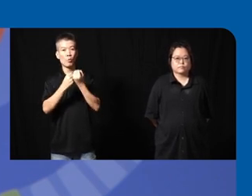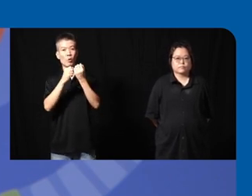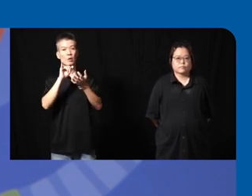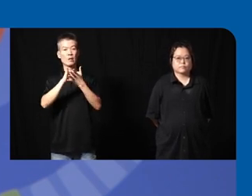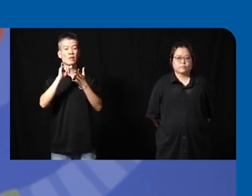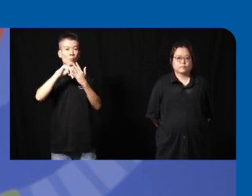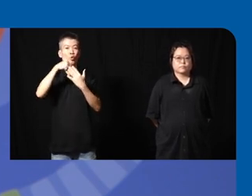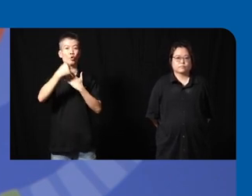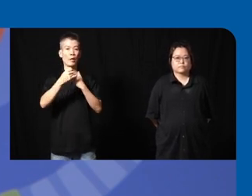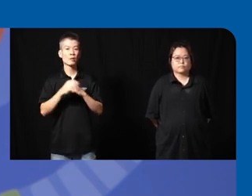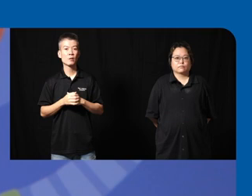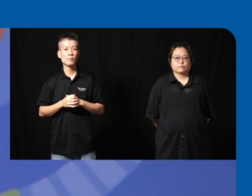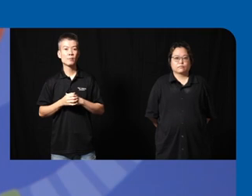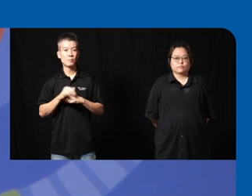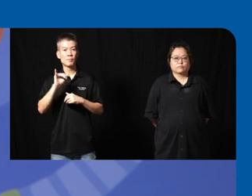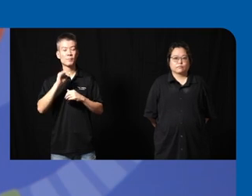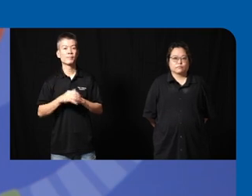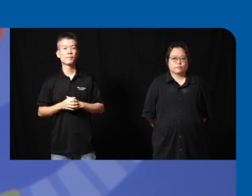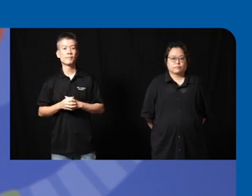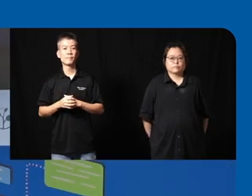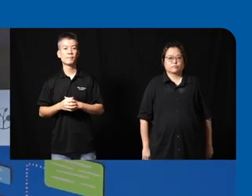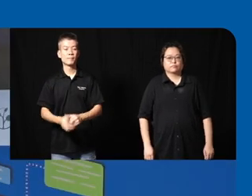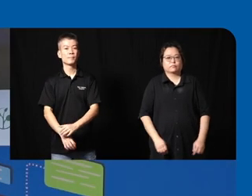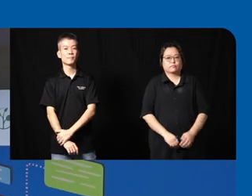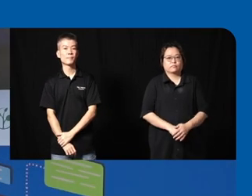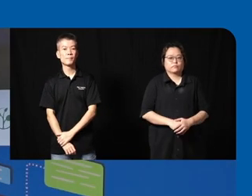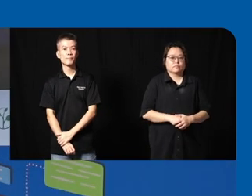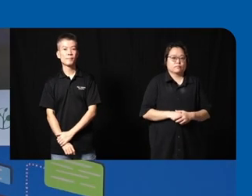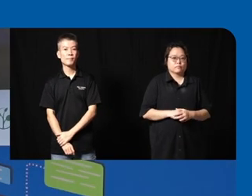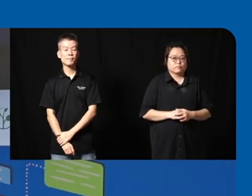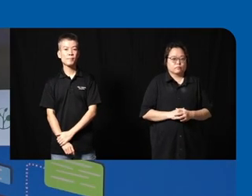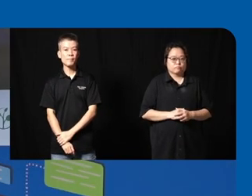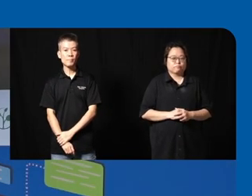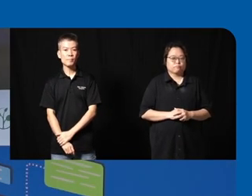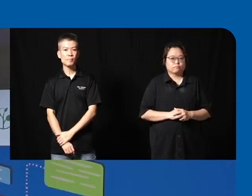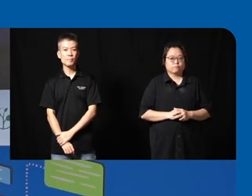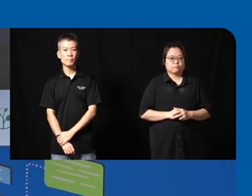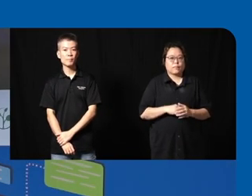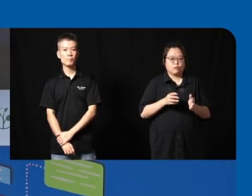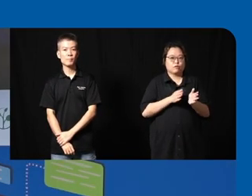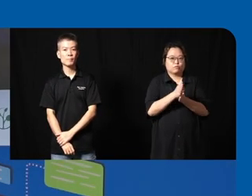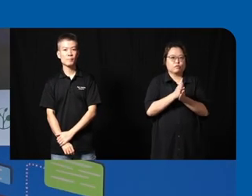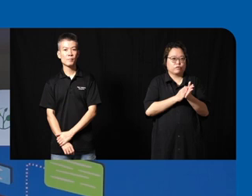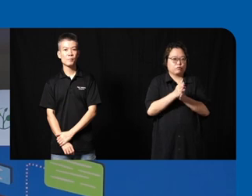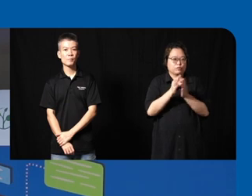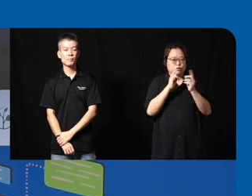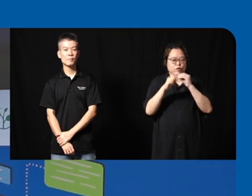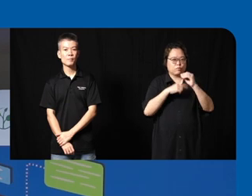the these projects yes um yeah it's interesting we're talking about Community because initially